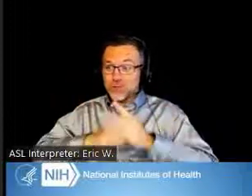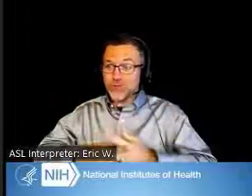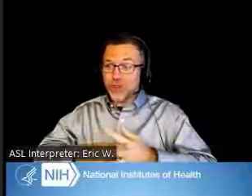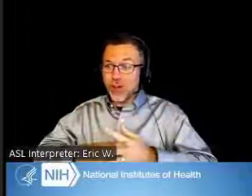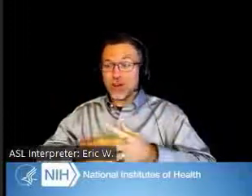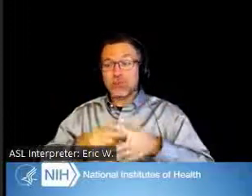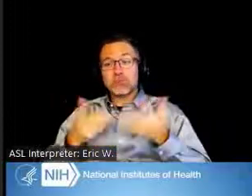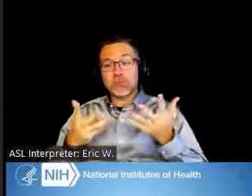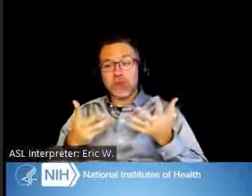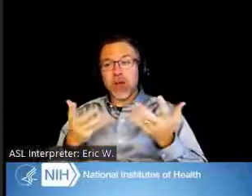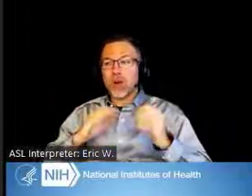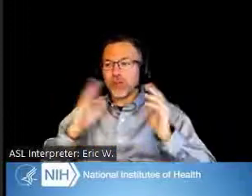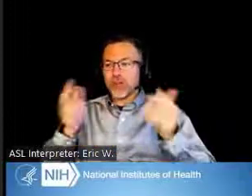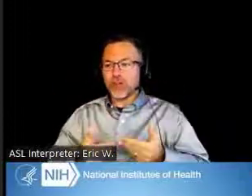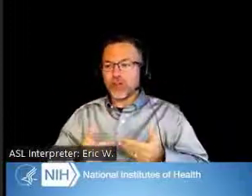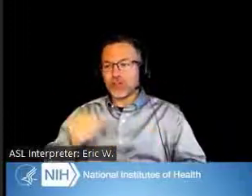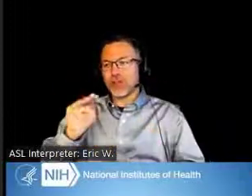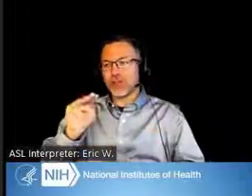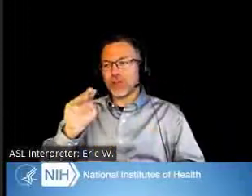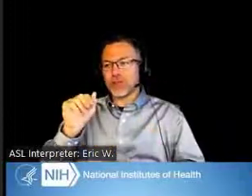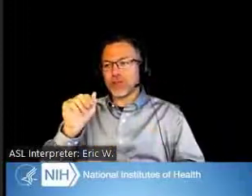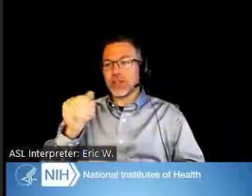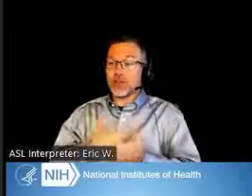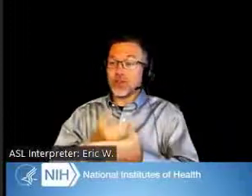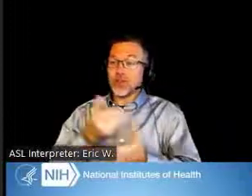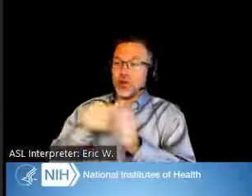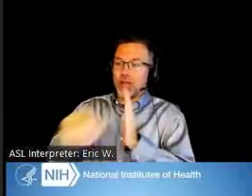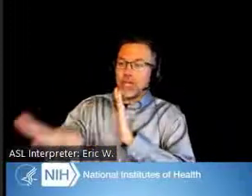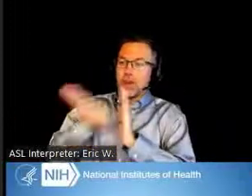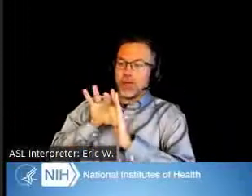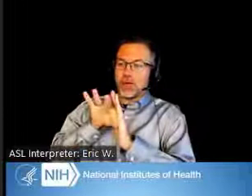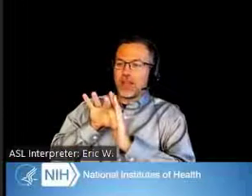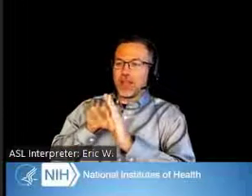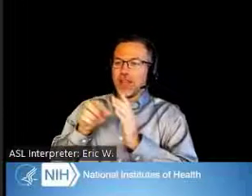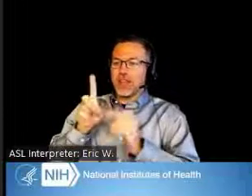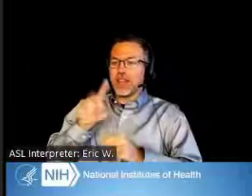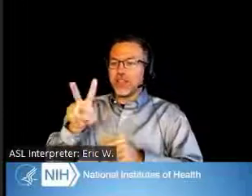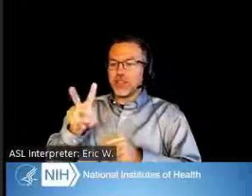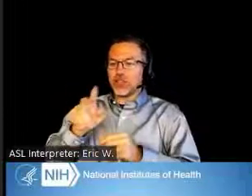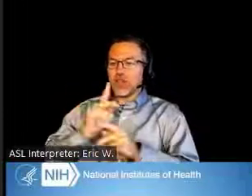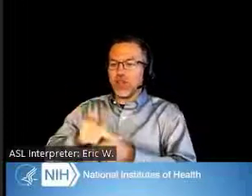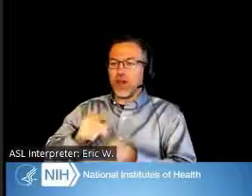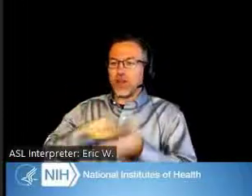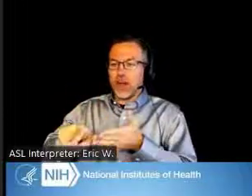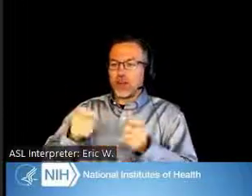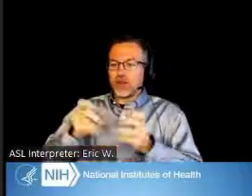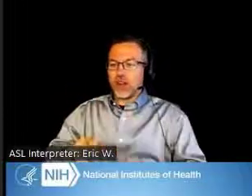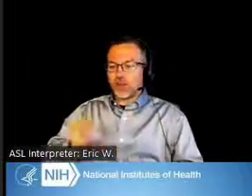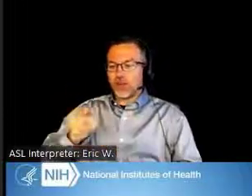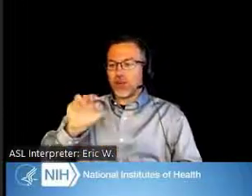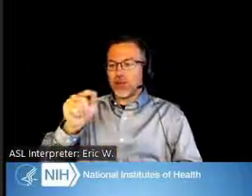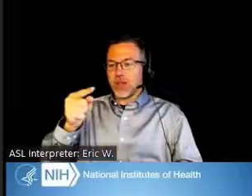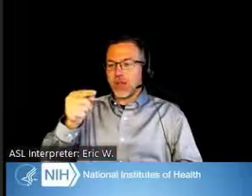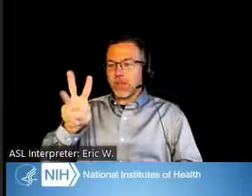I'd like to introduce you all again to the newly appointed Division of Loan Repayment Director, Matthew Lockhart. Matthew, the floor is yours.